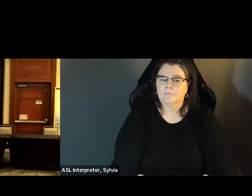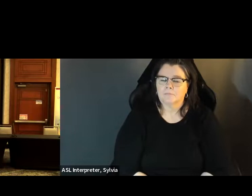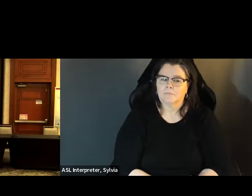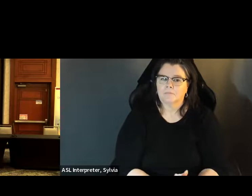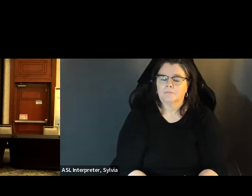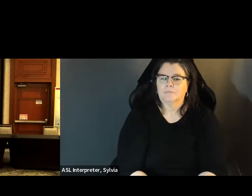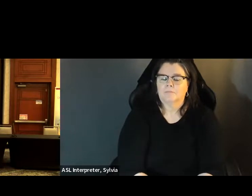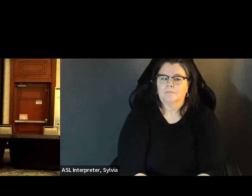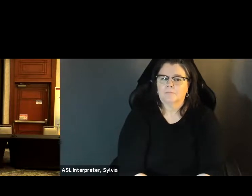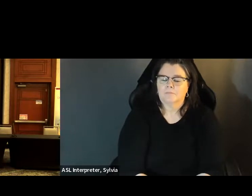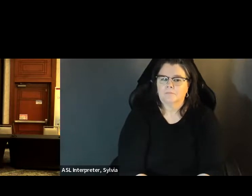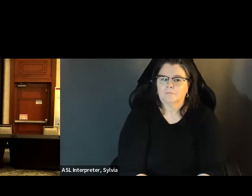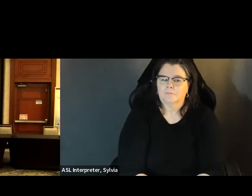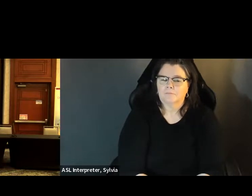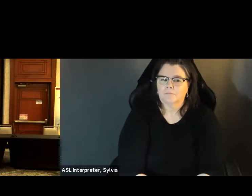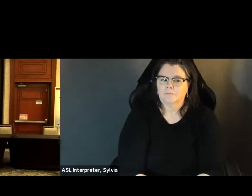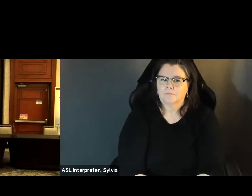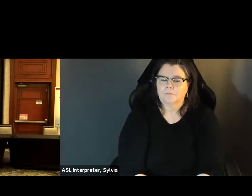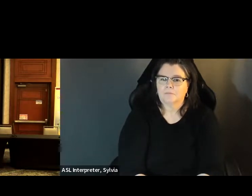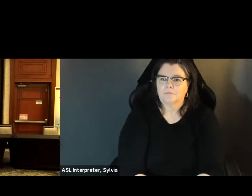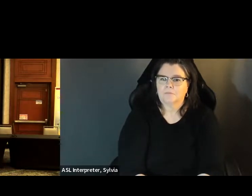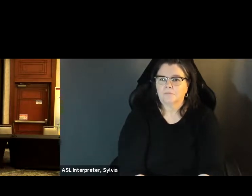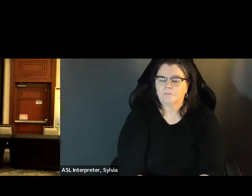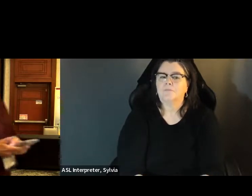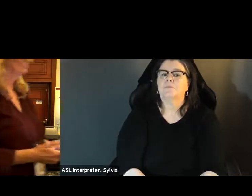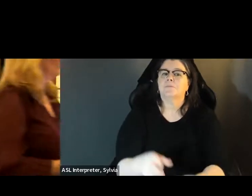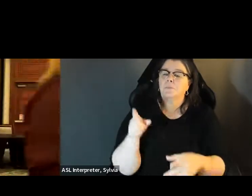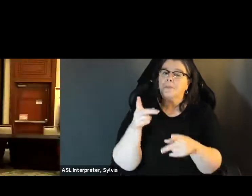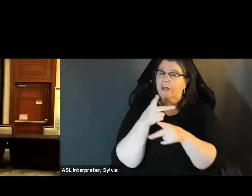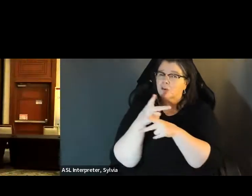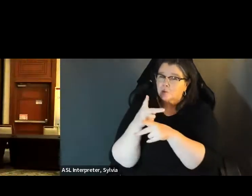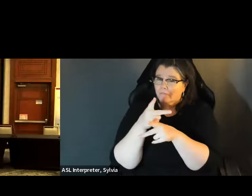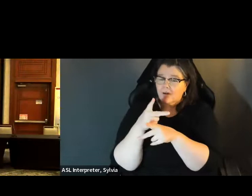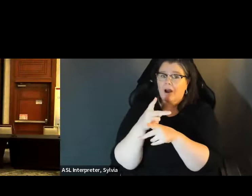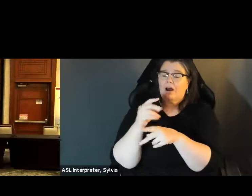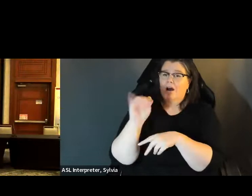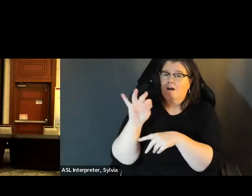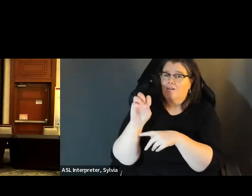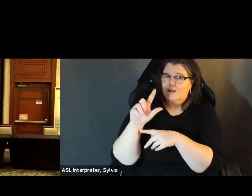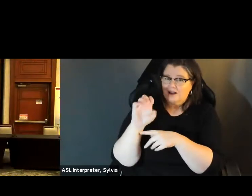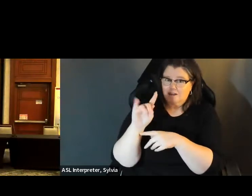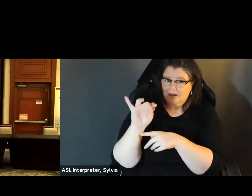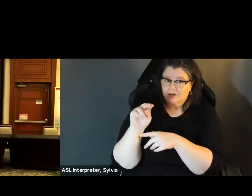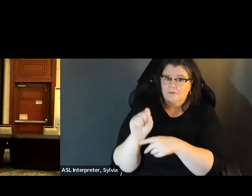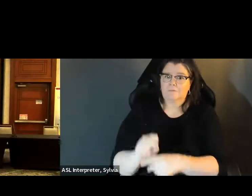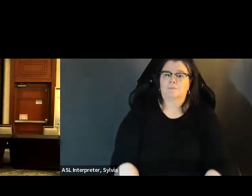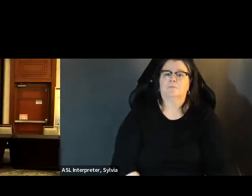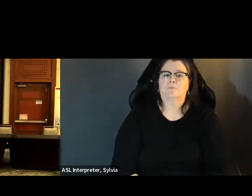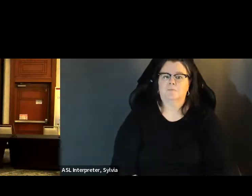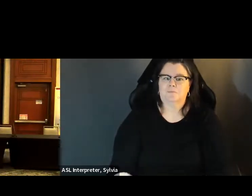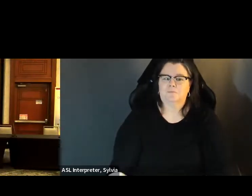supervisor of Elections Building and Leon County, Florida. Then Andrea Jenkins, Self-advocate I am Andrea Jenkins.